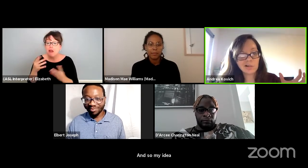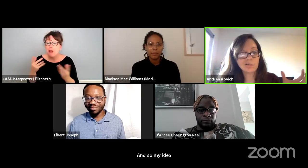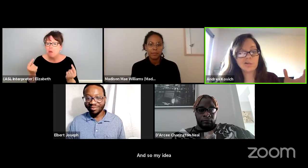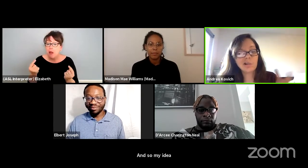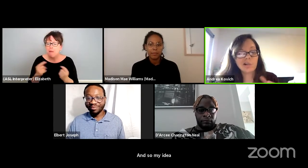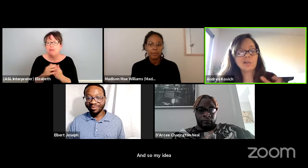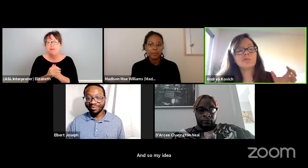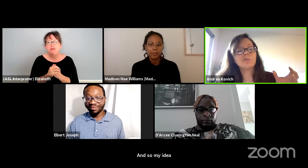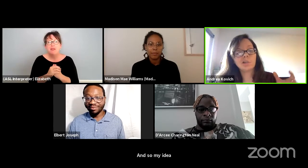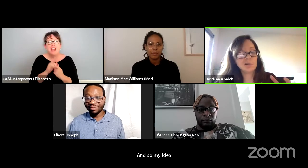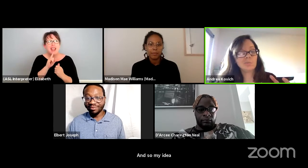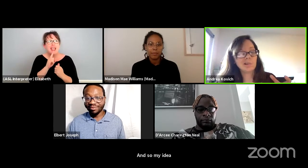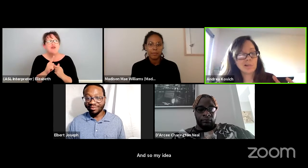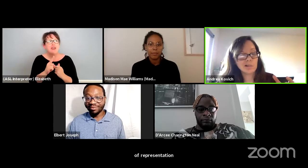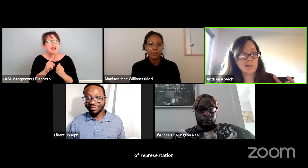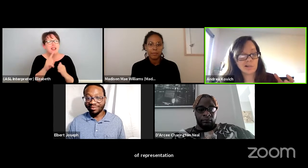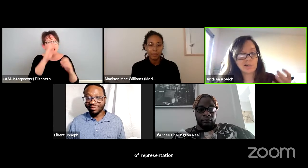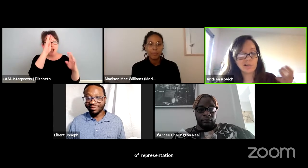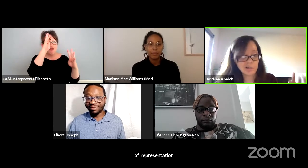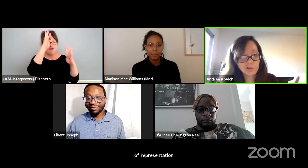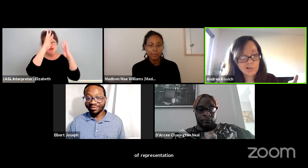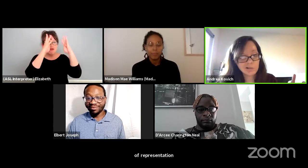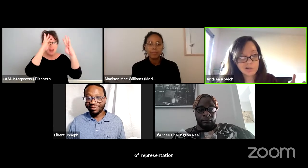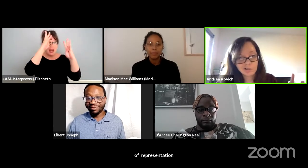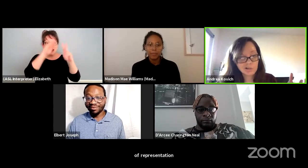a creative team that includes